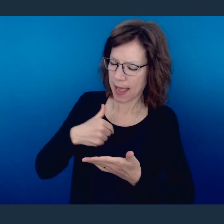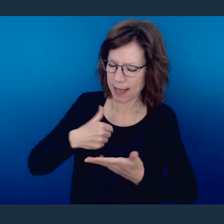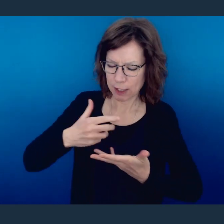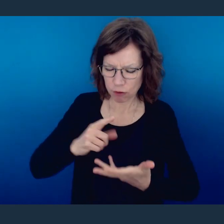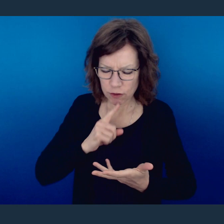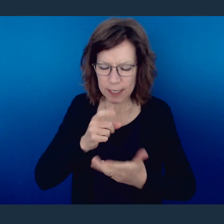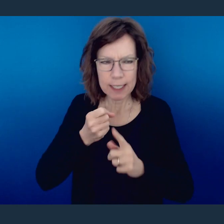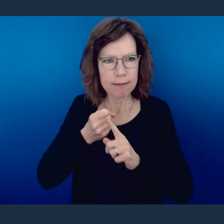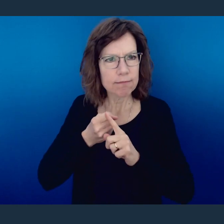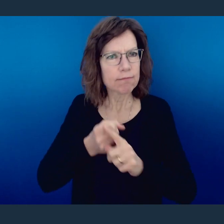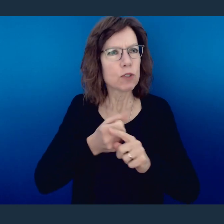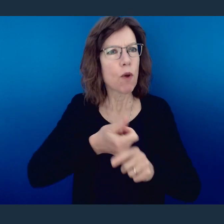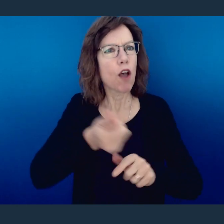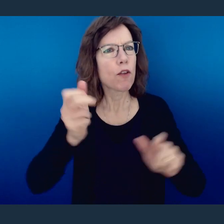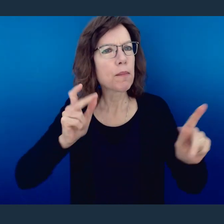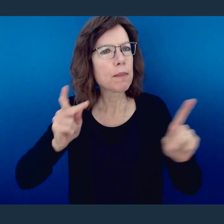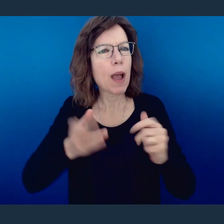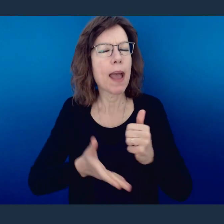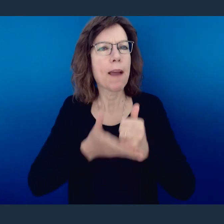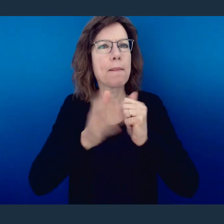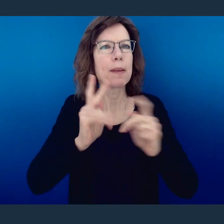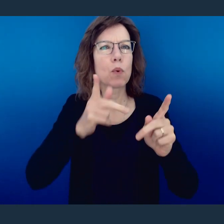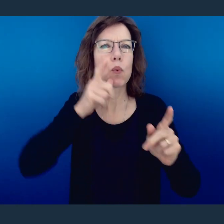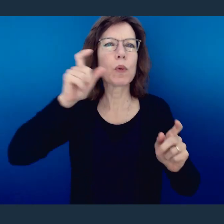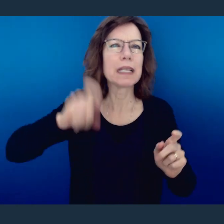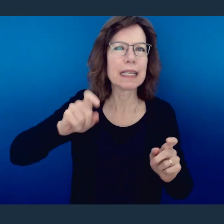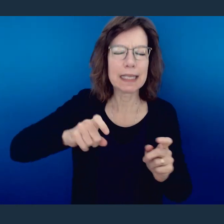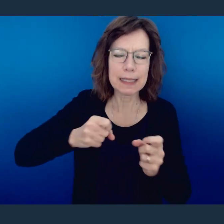further Your kingdom and to help those who need the most.